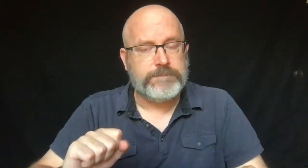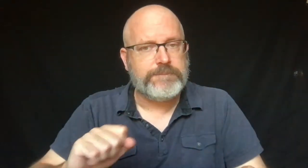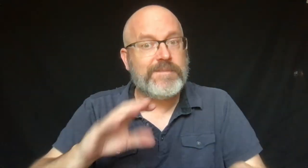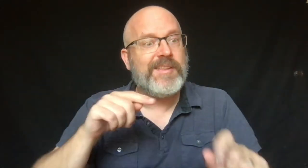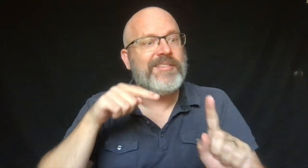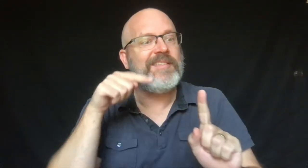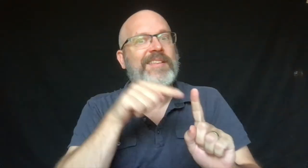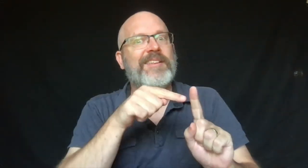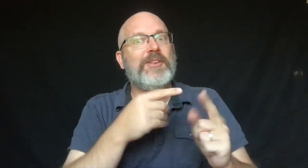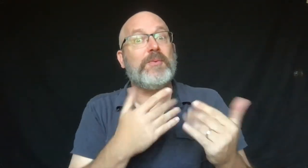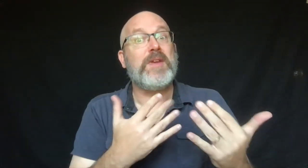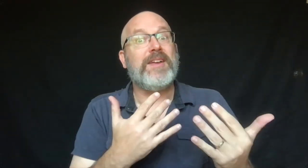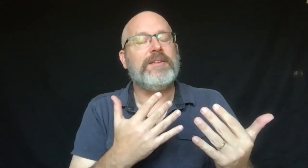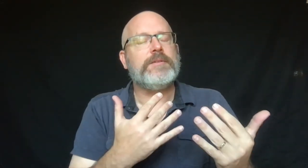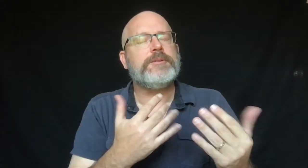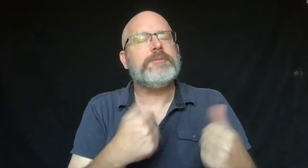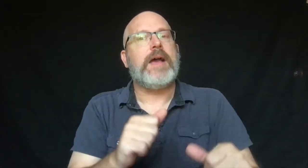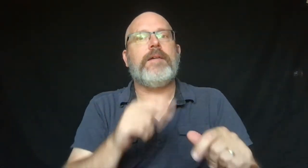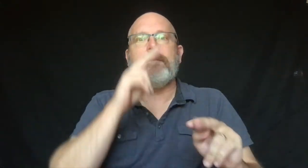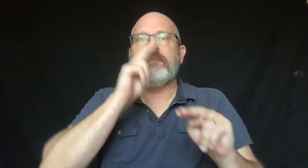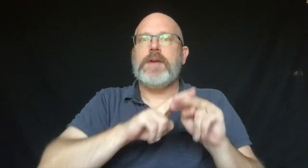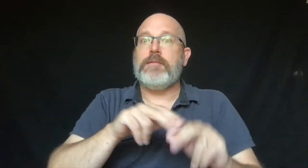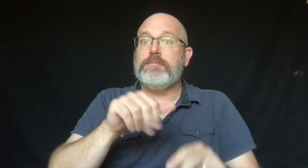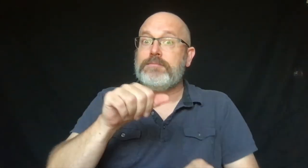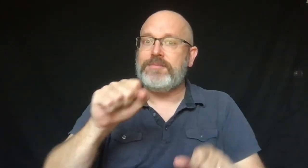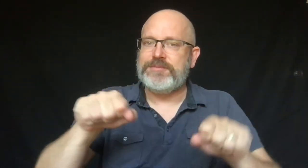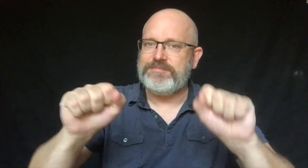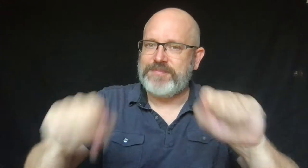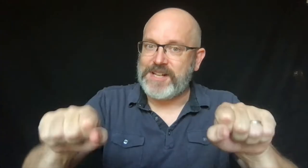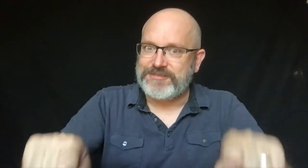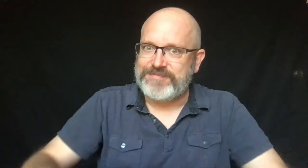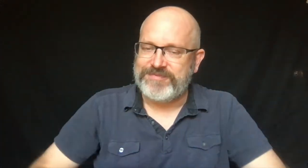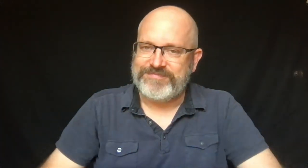and make the waiting as fun as possible.